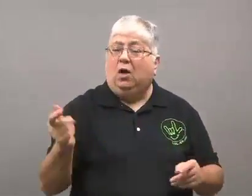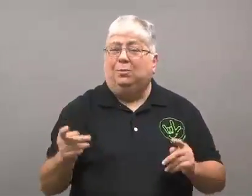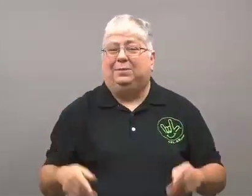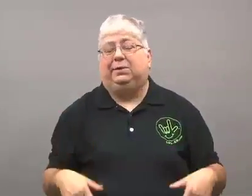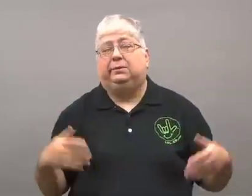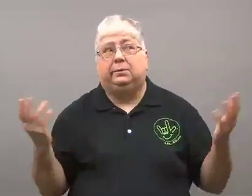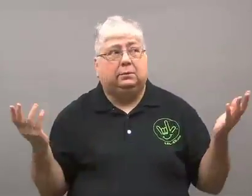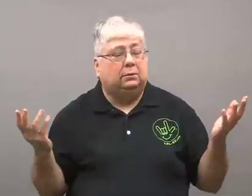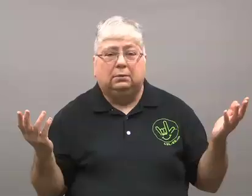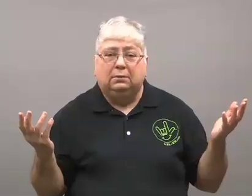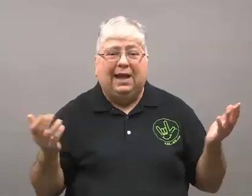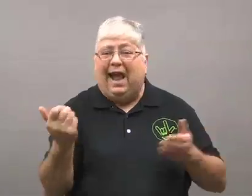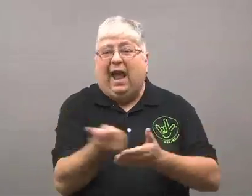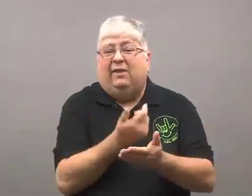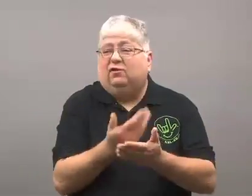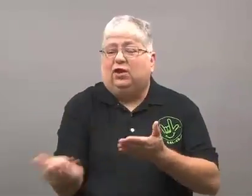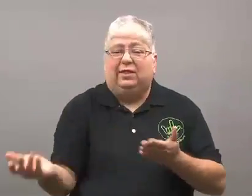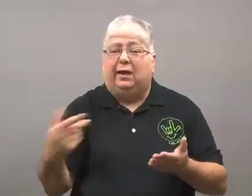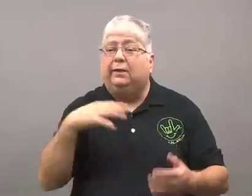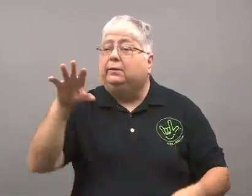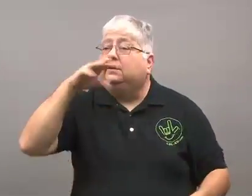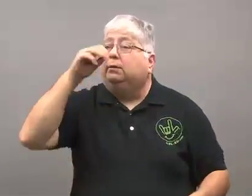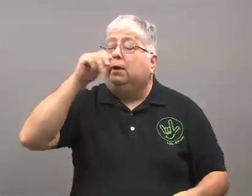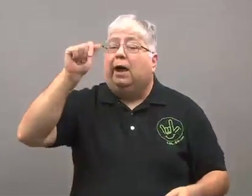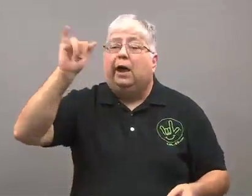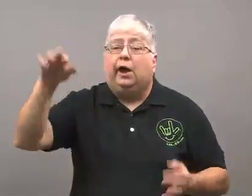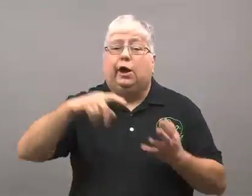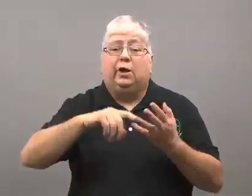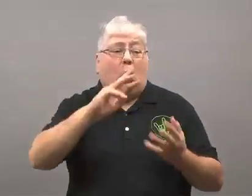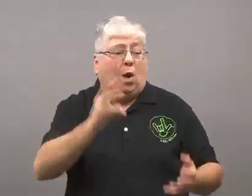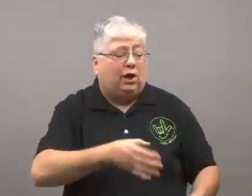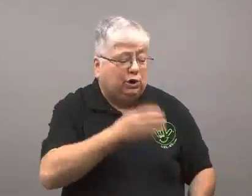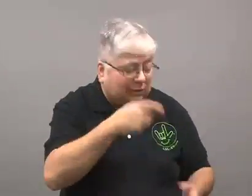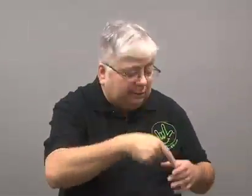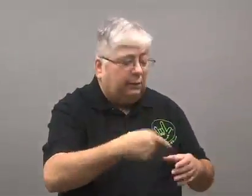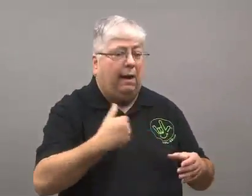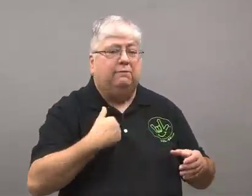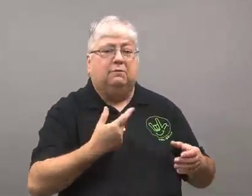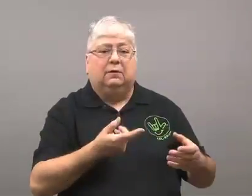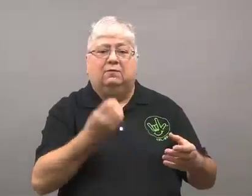Other people shrug it off and point out that everything causes cancer. What we breath,